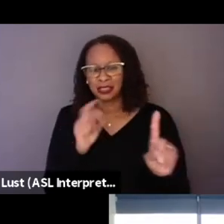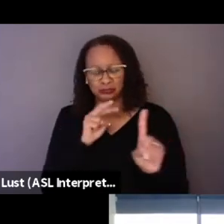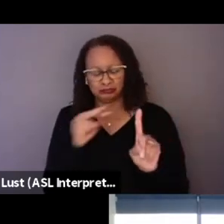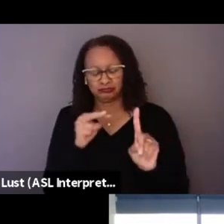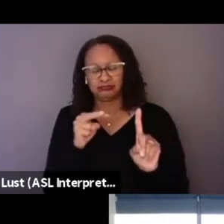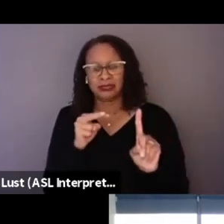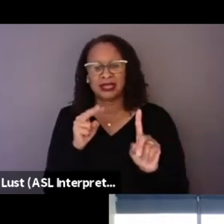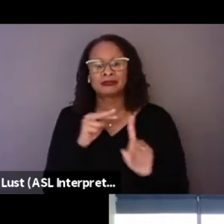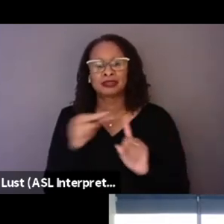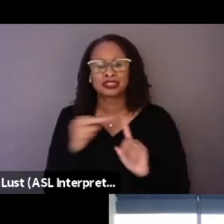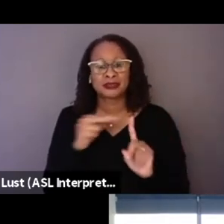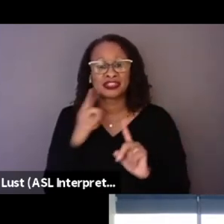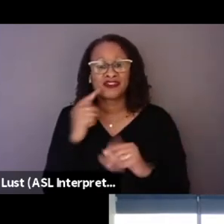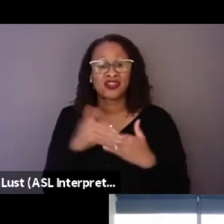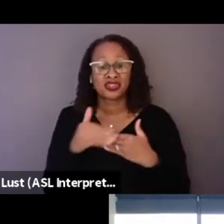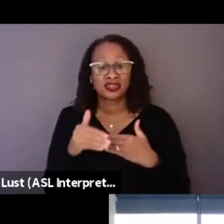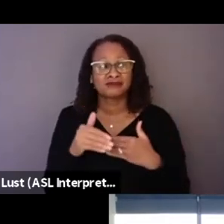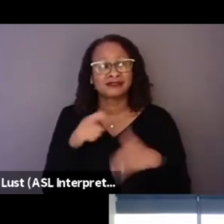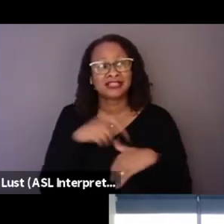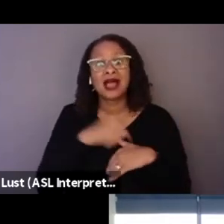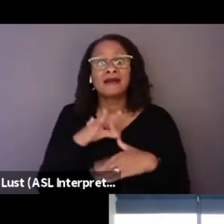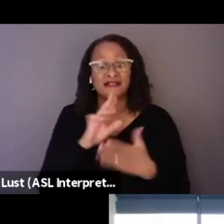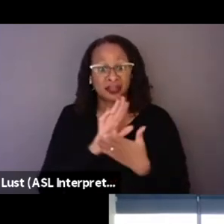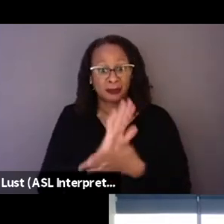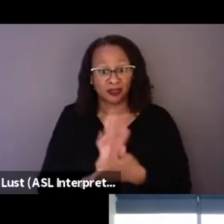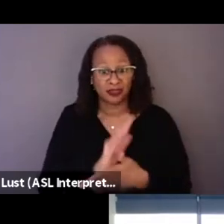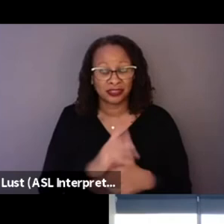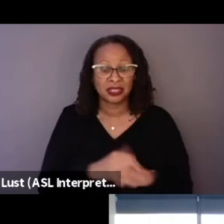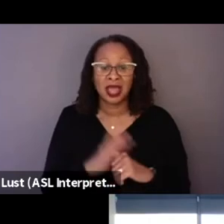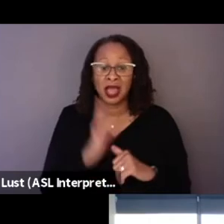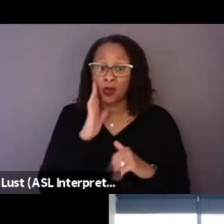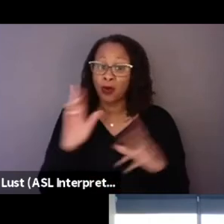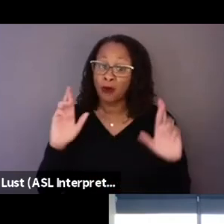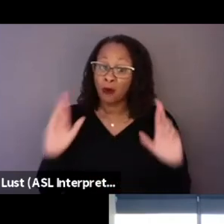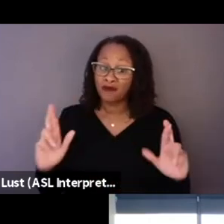for the duration of the movie, that will hopefully make you, you know,